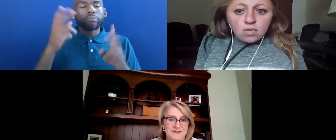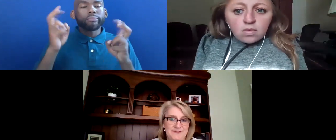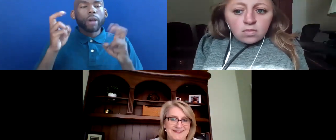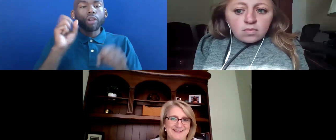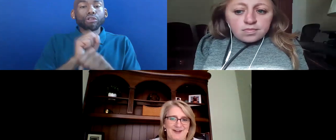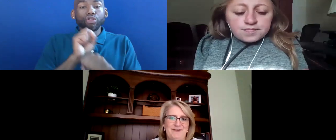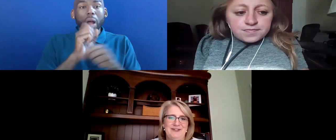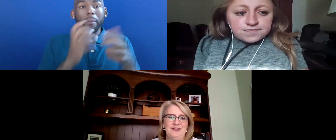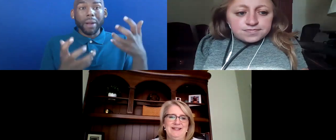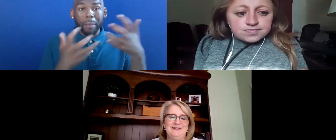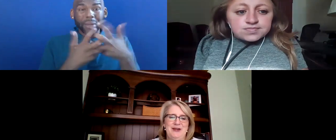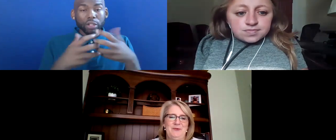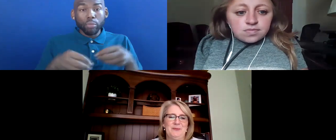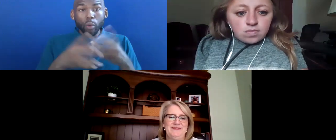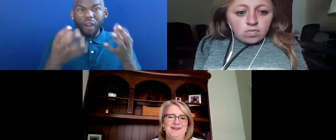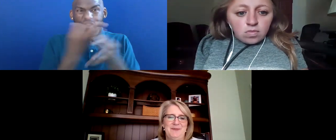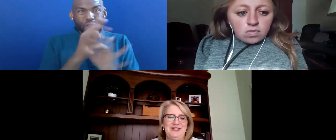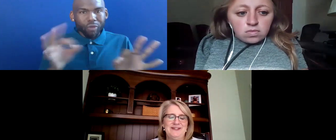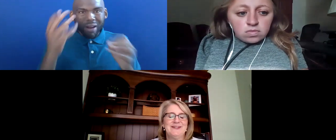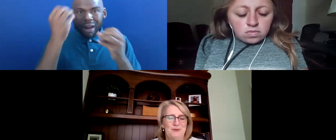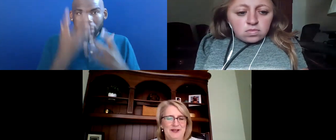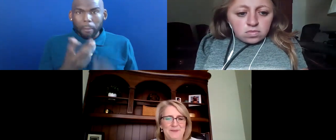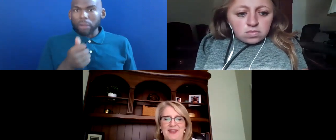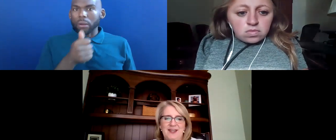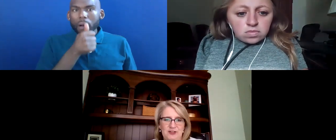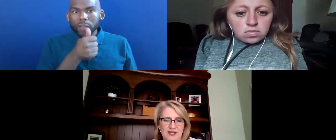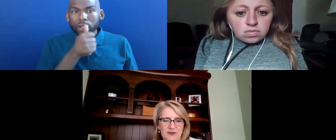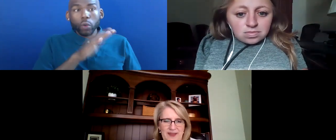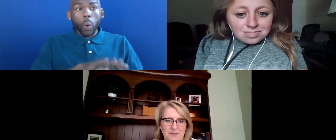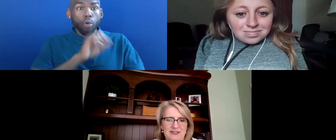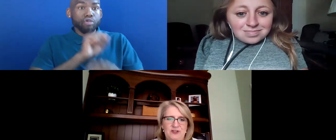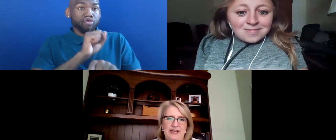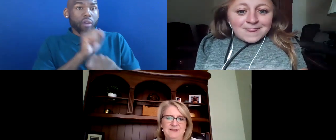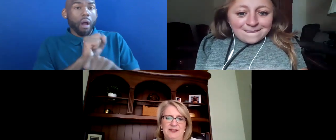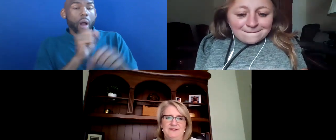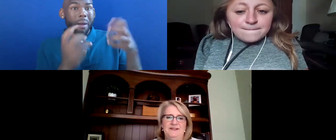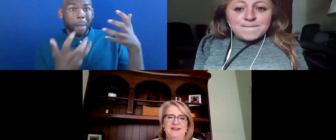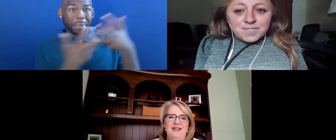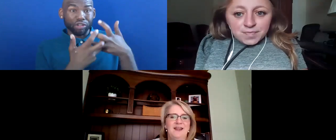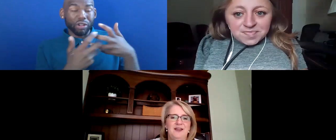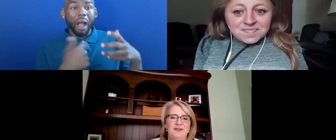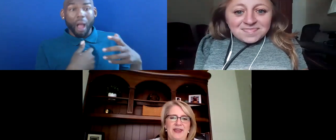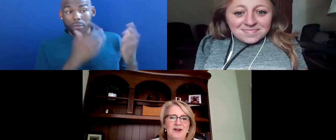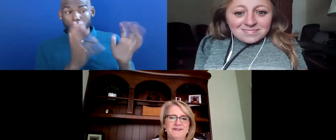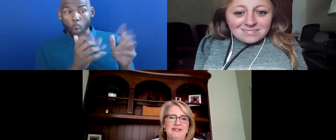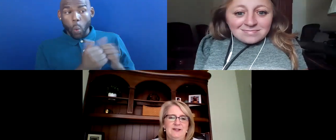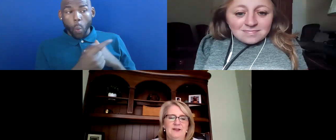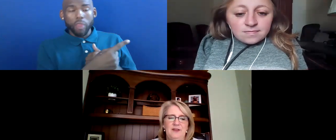ASSISTANCE AND WORKPLACE ACCOMMODATIONS. I CHECKED WITH THEM AND JAN TELLS US THAT THEY ARE SEEING